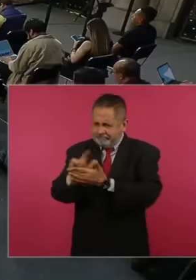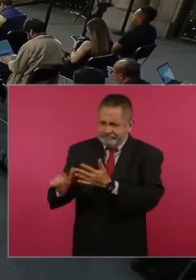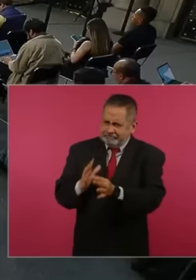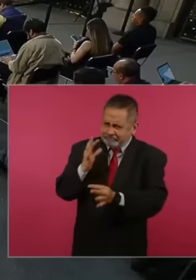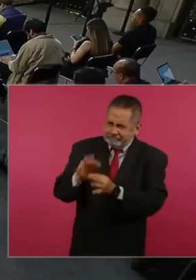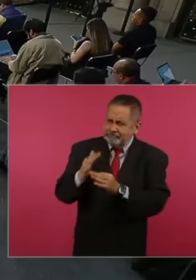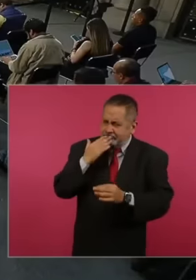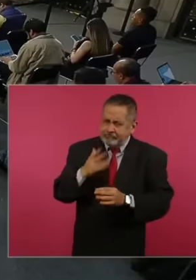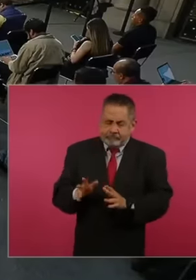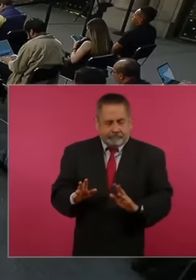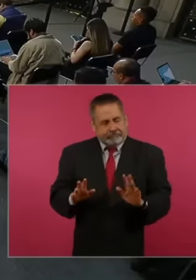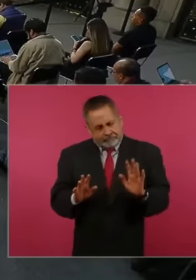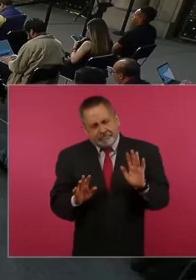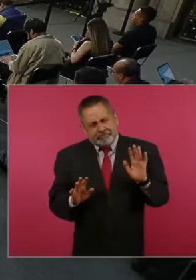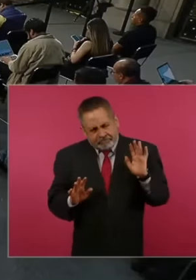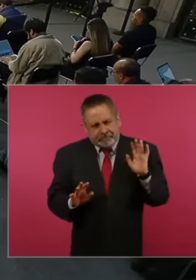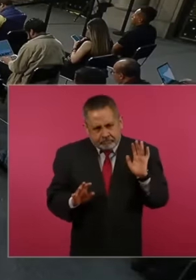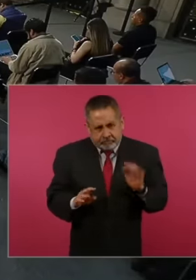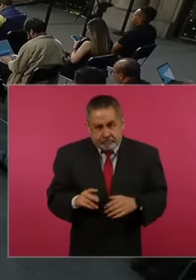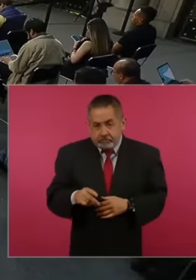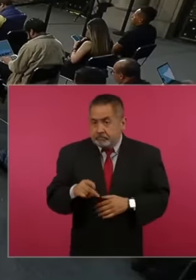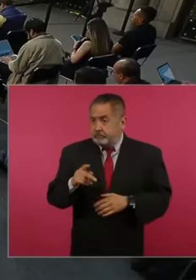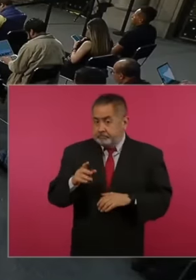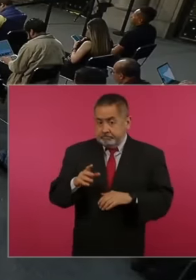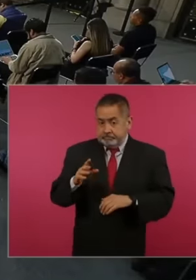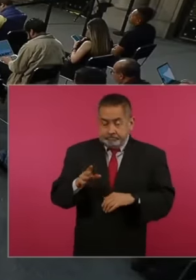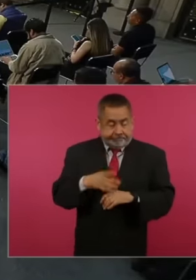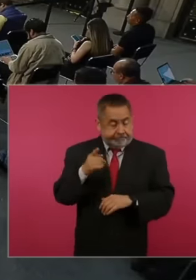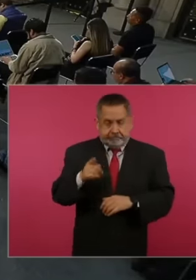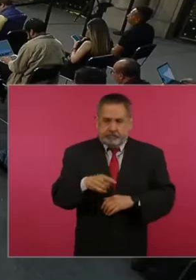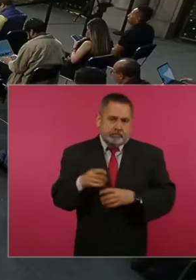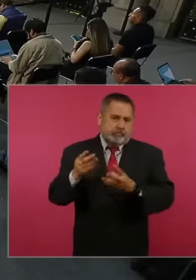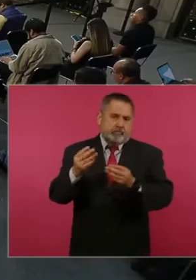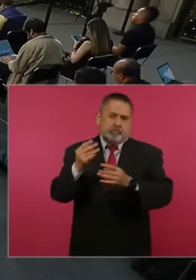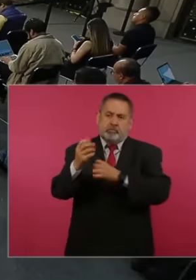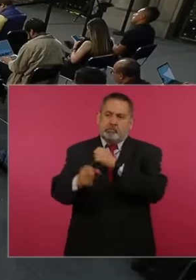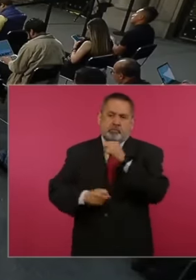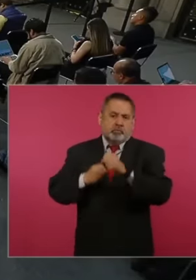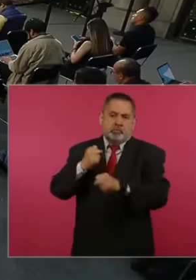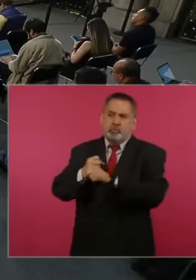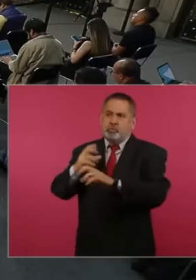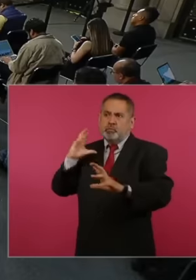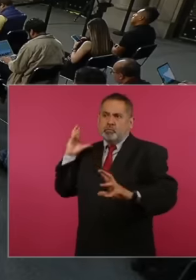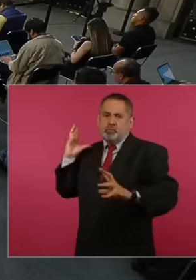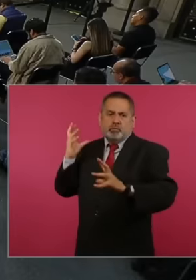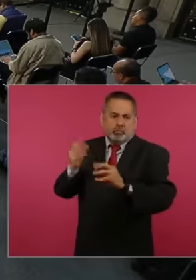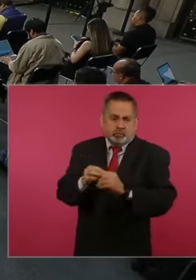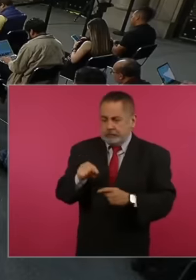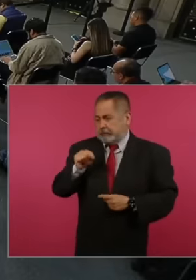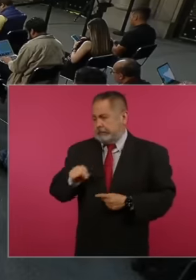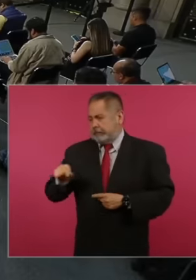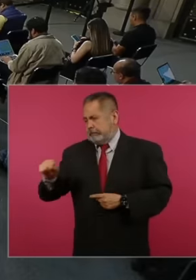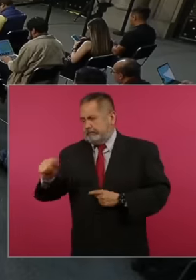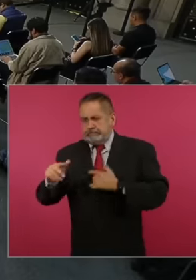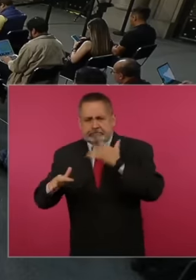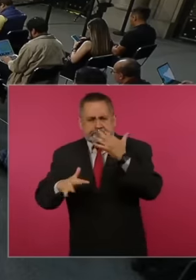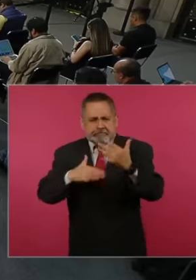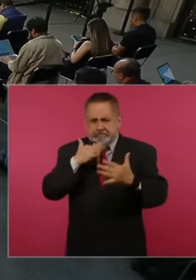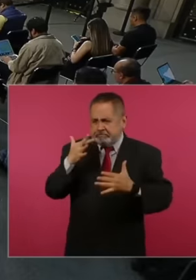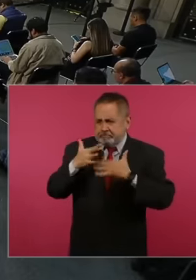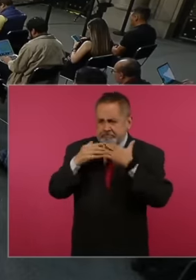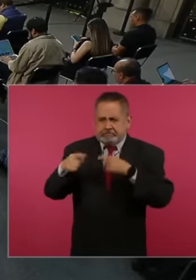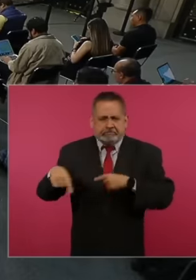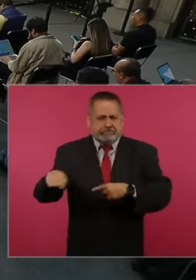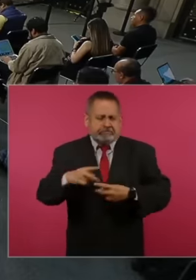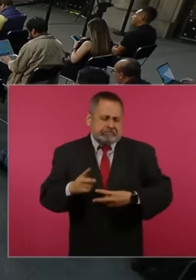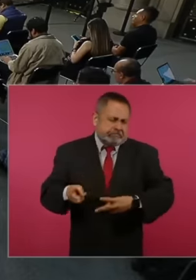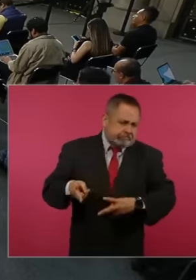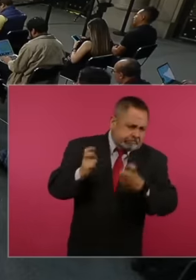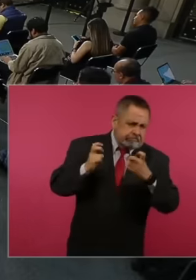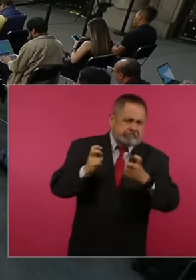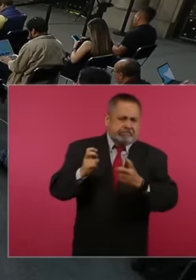because there were many years of looting, it was stealing, stealing and